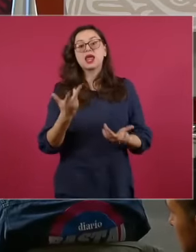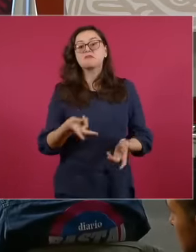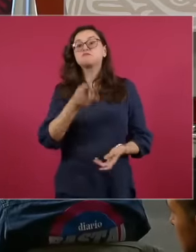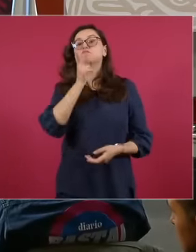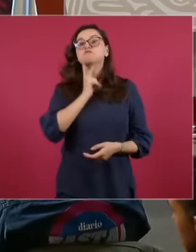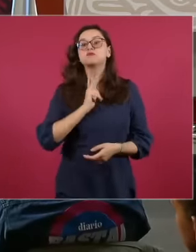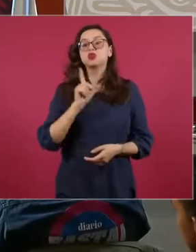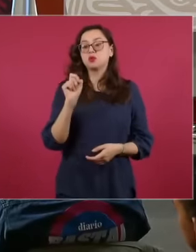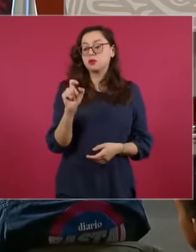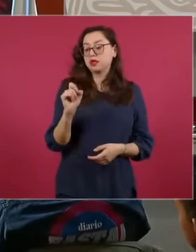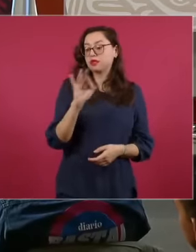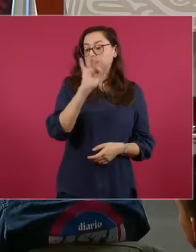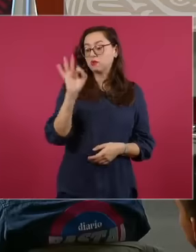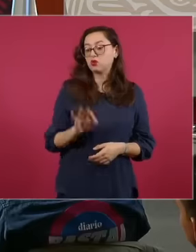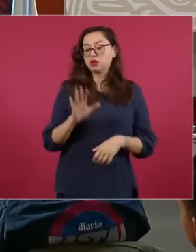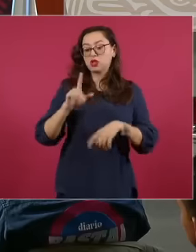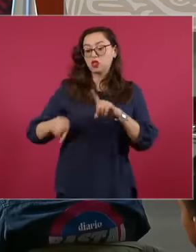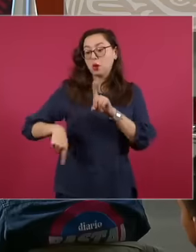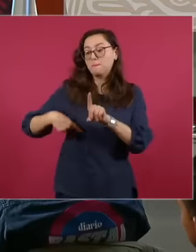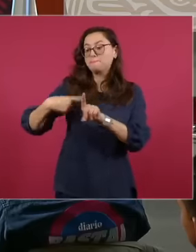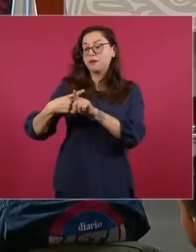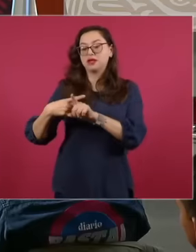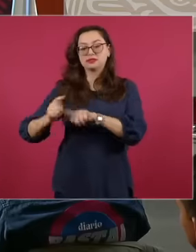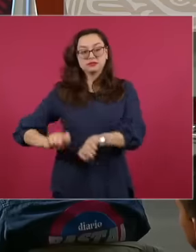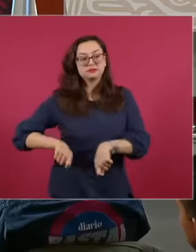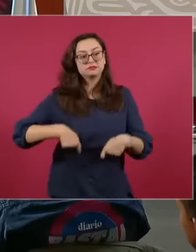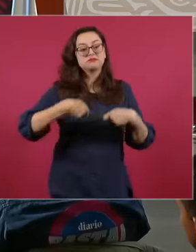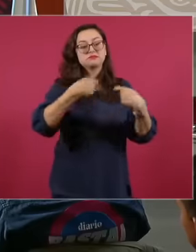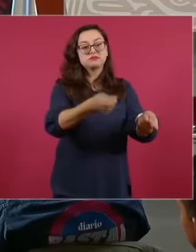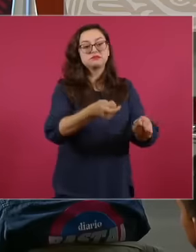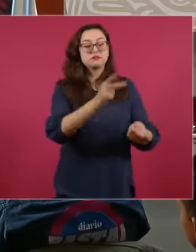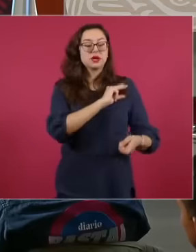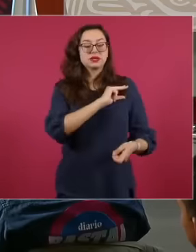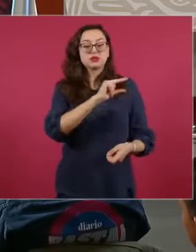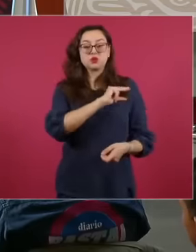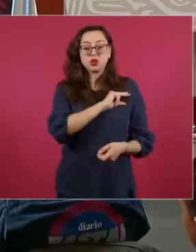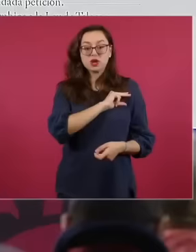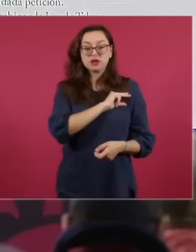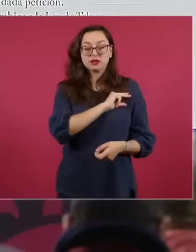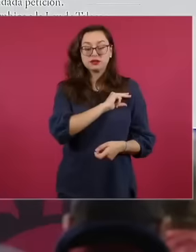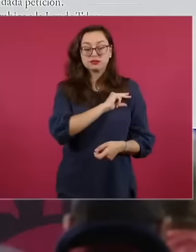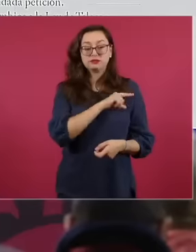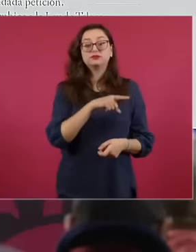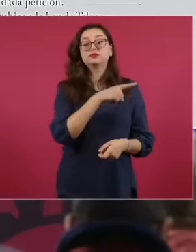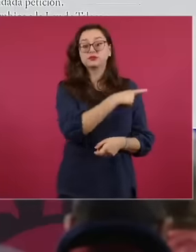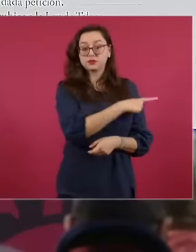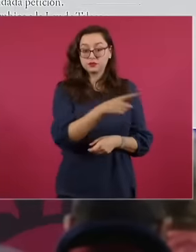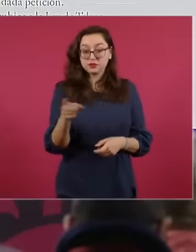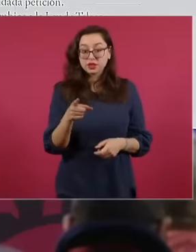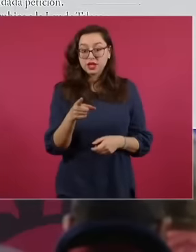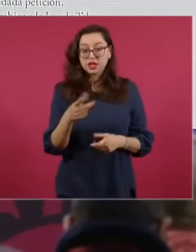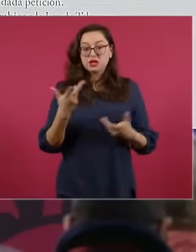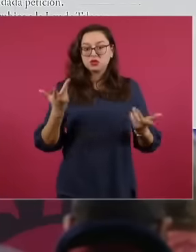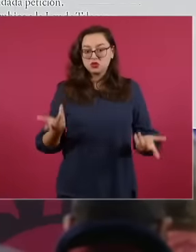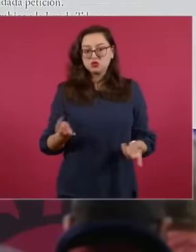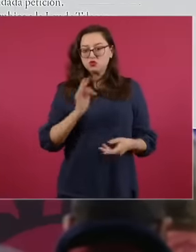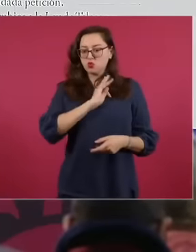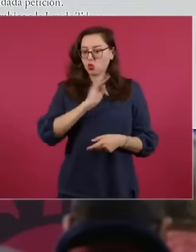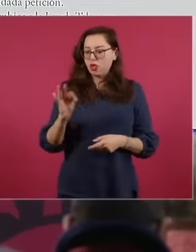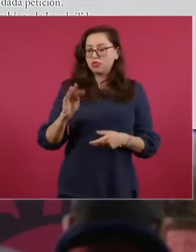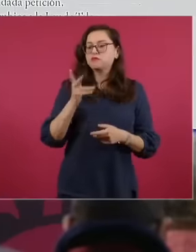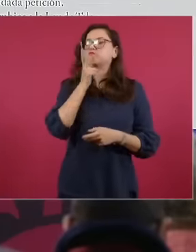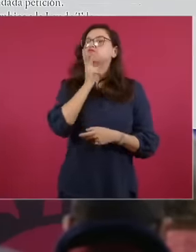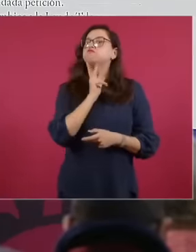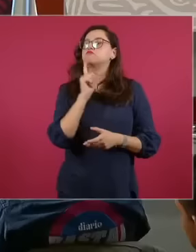to private national and foreign companies and allow the unlimited increase in